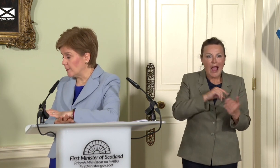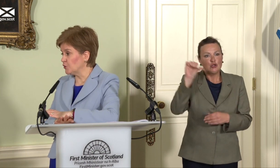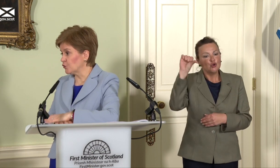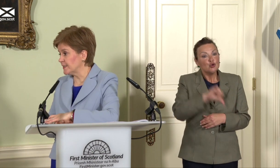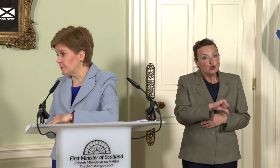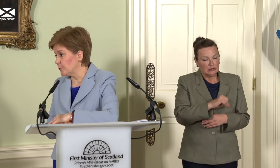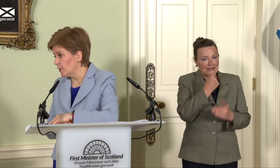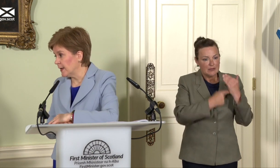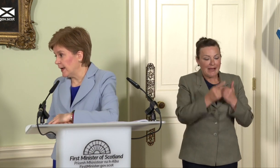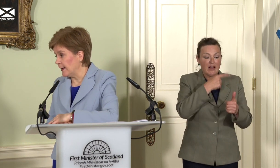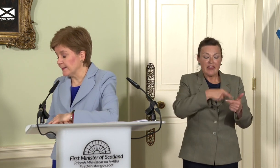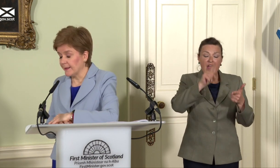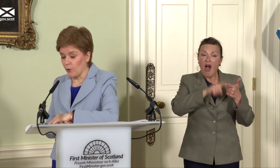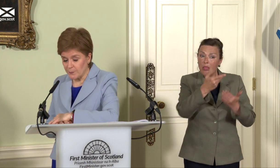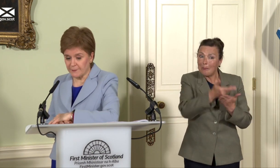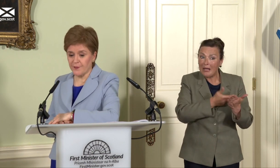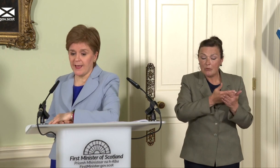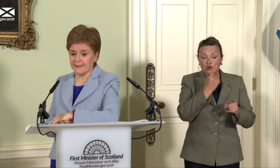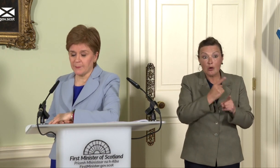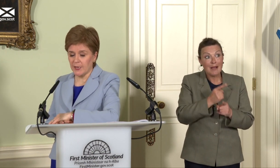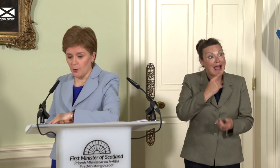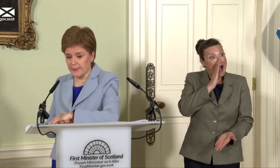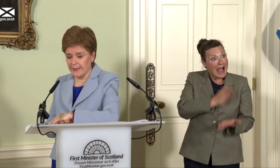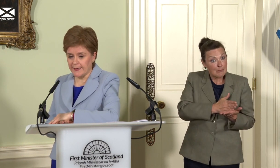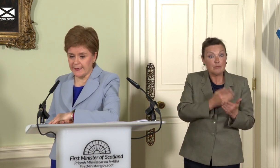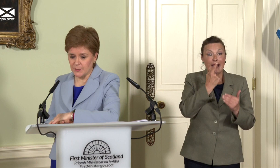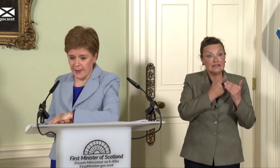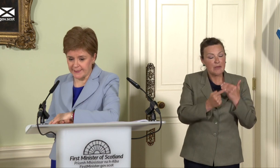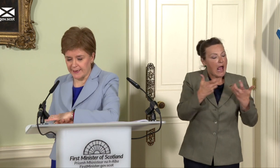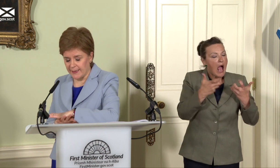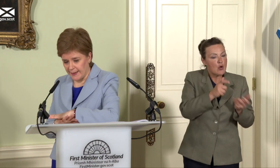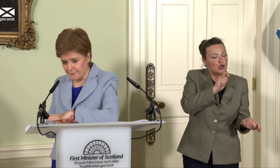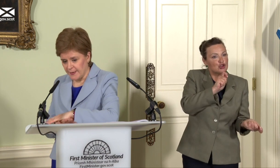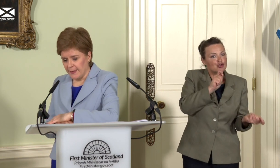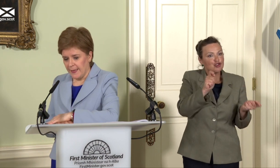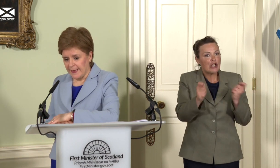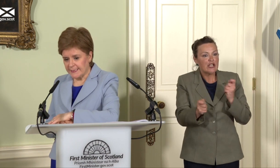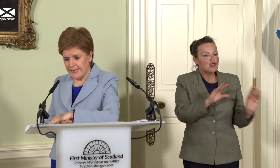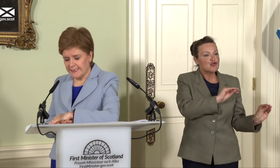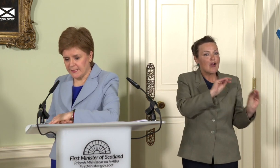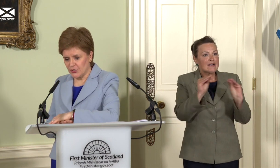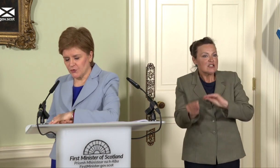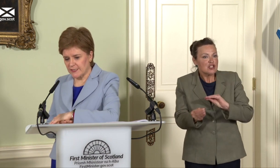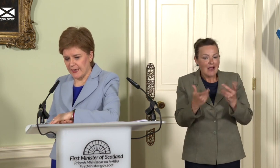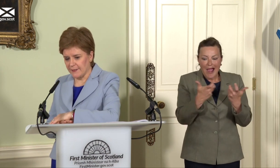majority of people opting for that and becoming independent. I have indicated the issues that